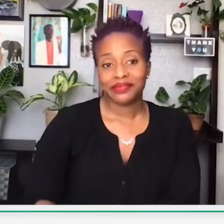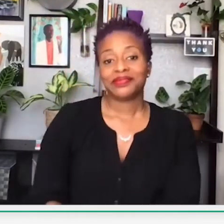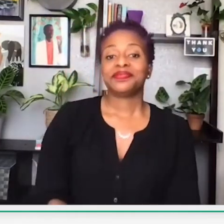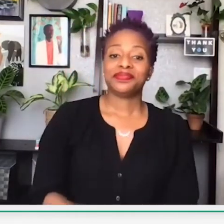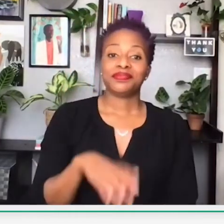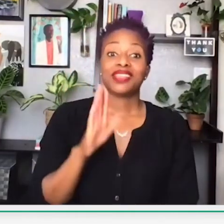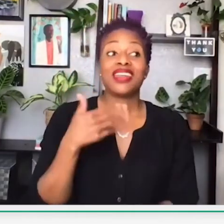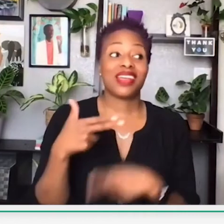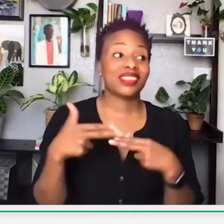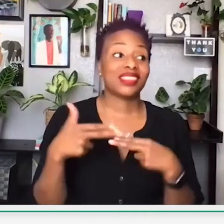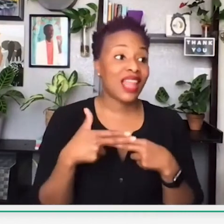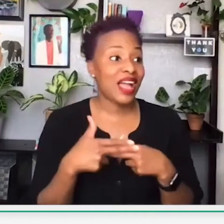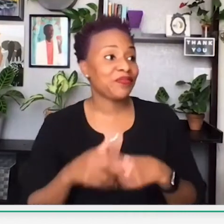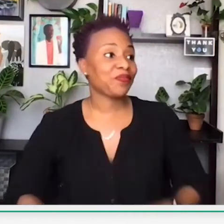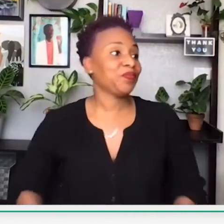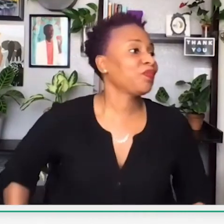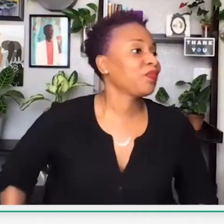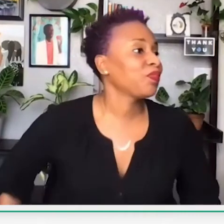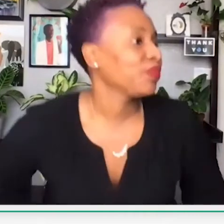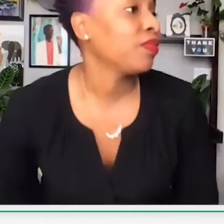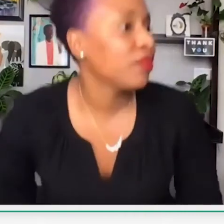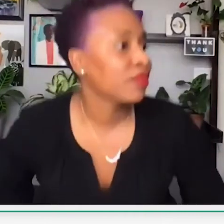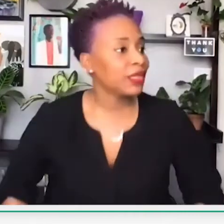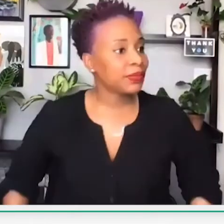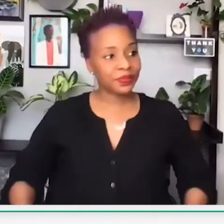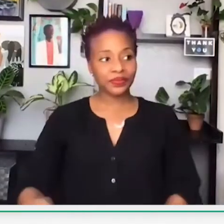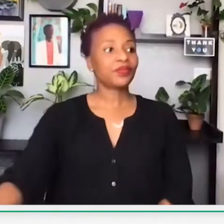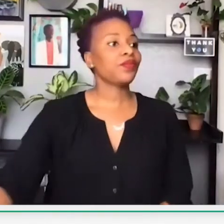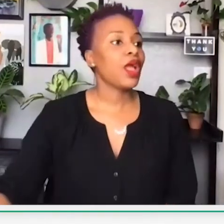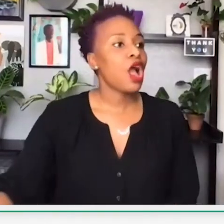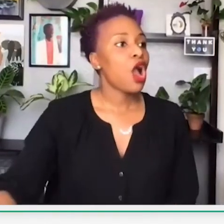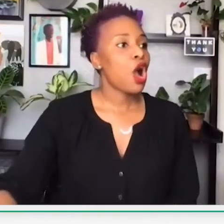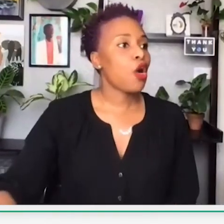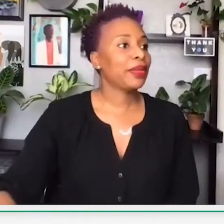to experience this, even though it's not recorded in any books.